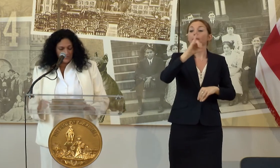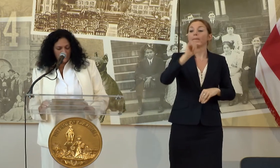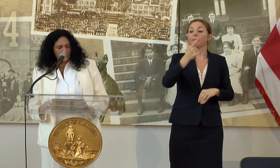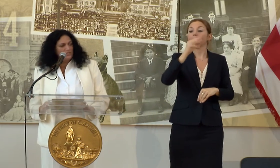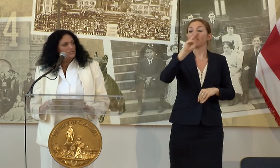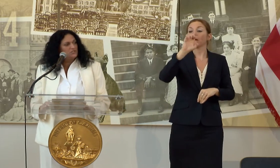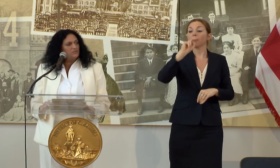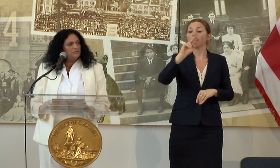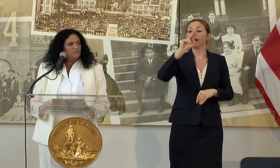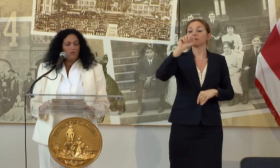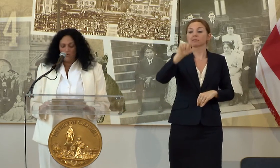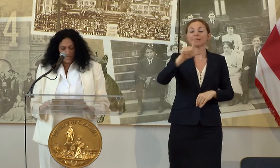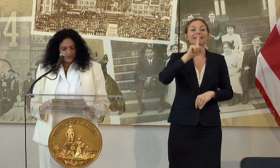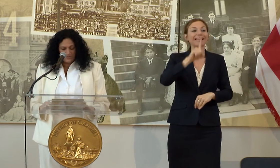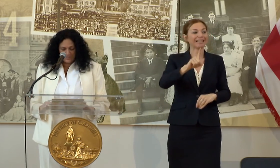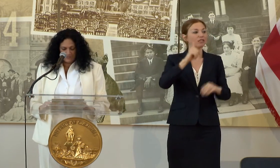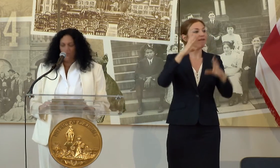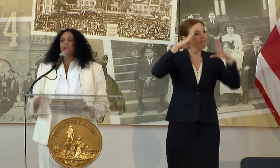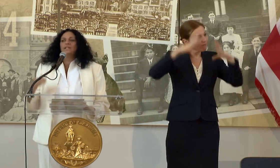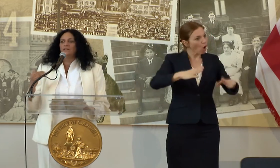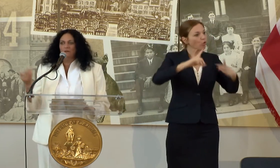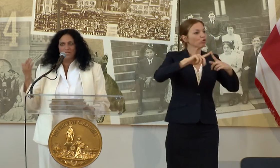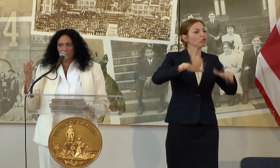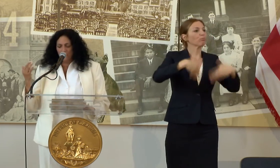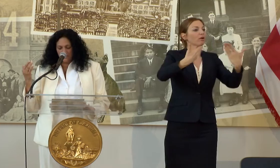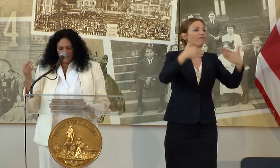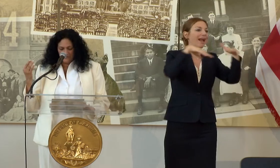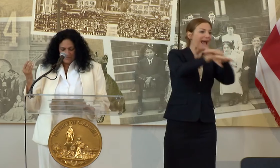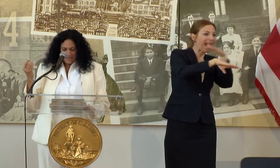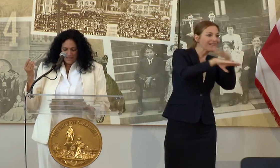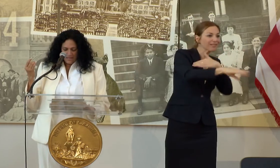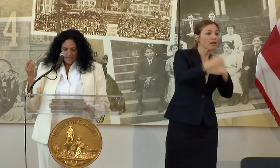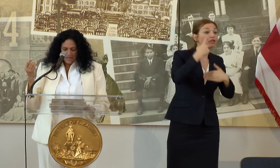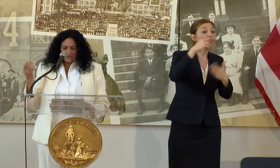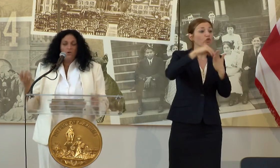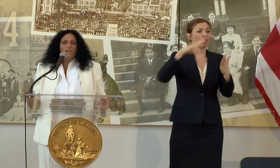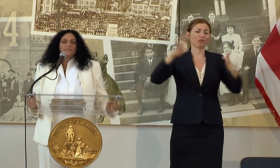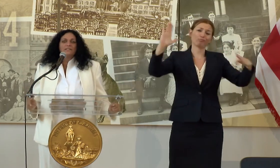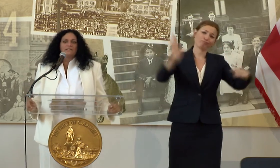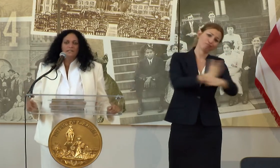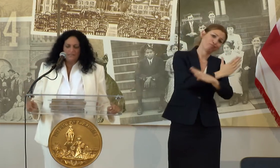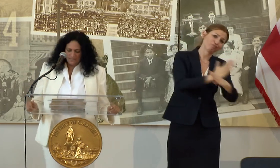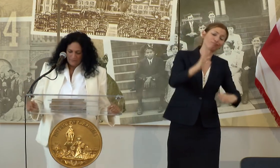INSTRUCTION TO STUDENTS OF ALL AGES, ALL ECONOMIC STRATA, AND ALL ETHNICITIES.